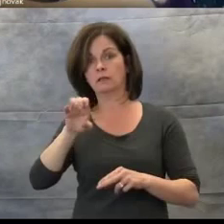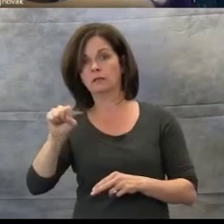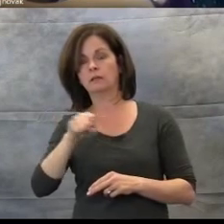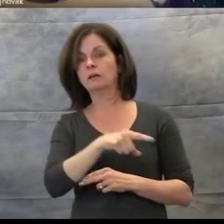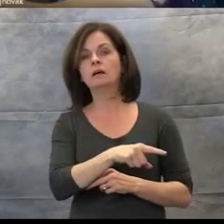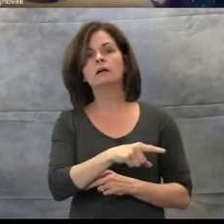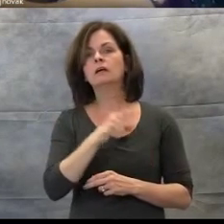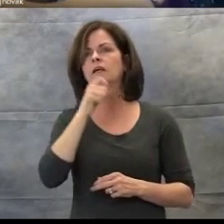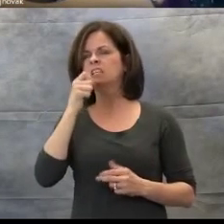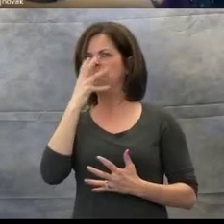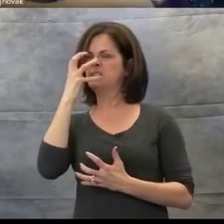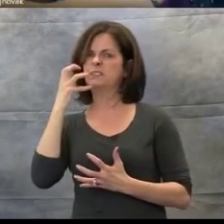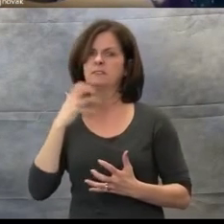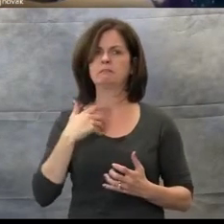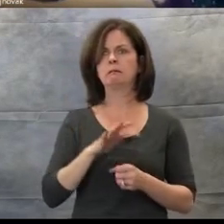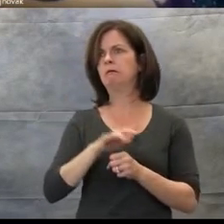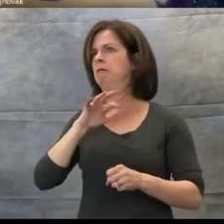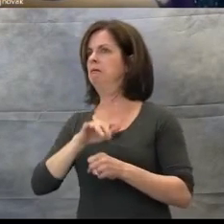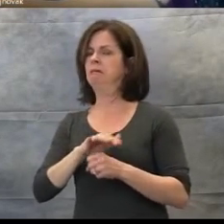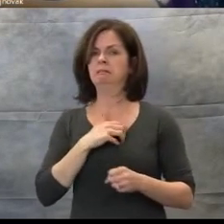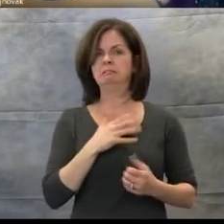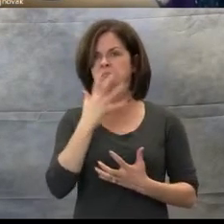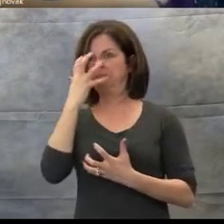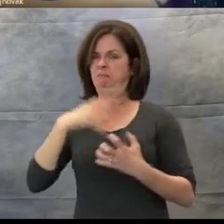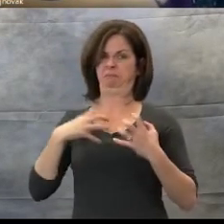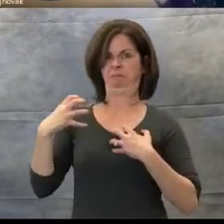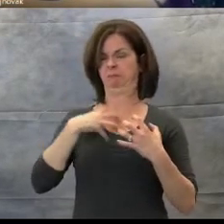He must remember two important questions.